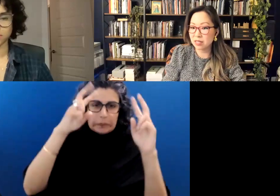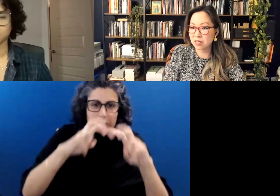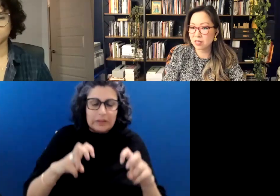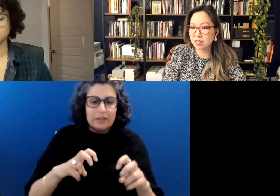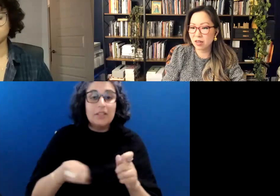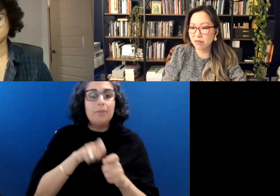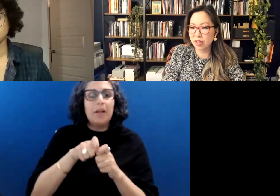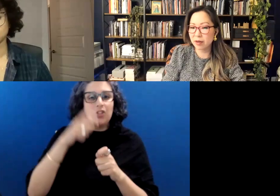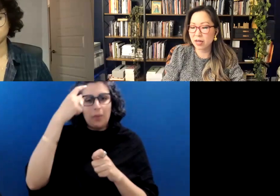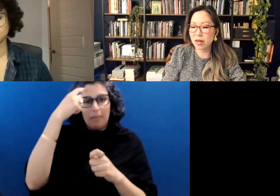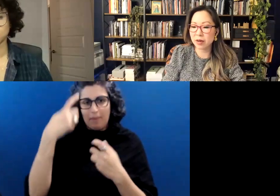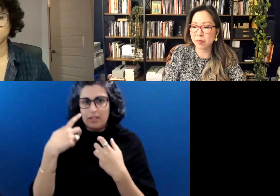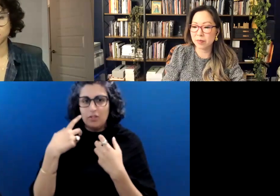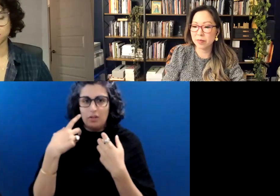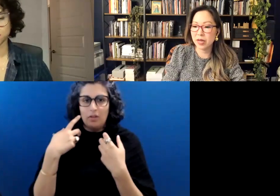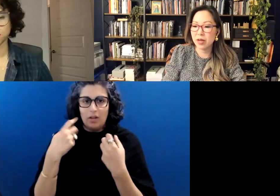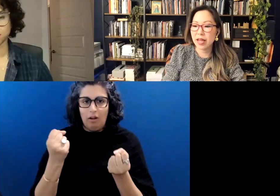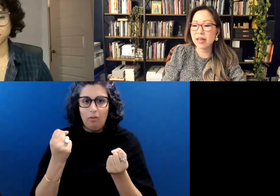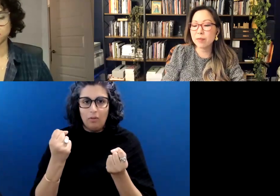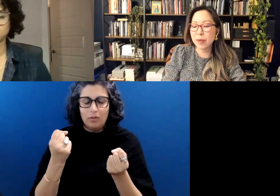illness stuff.